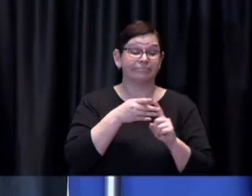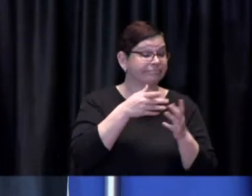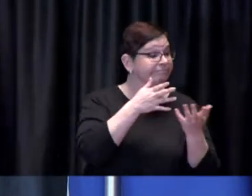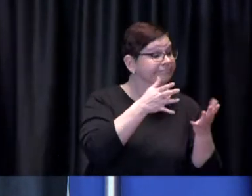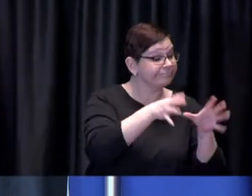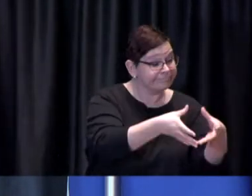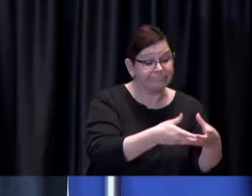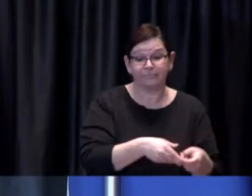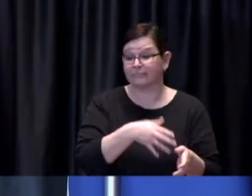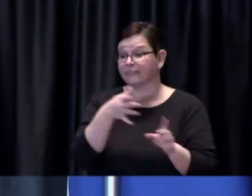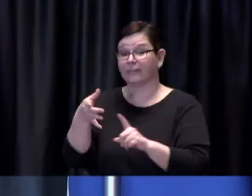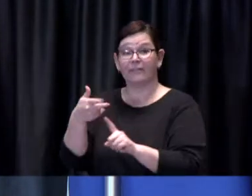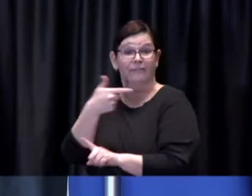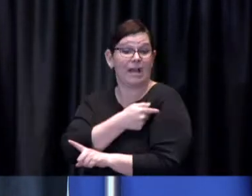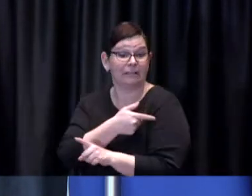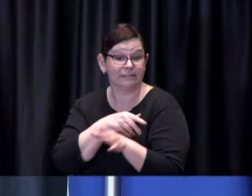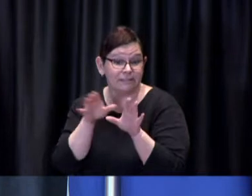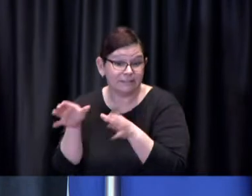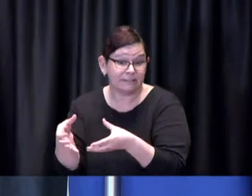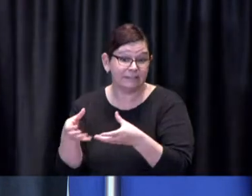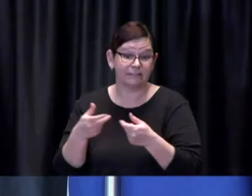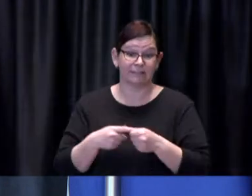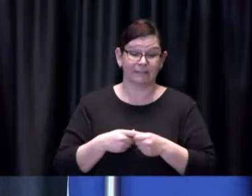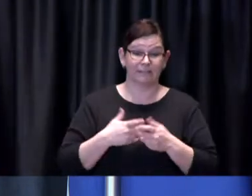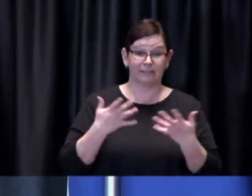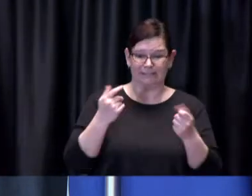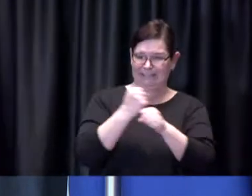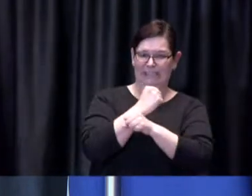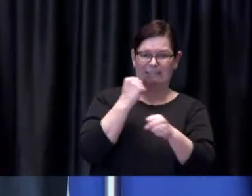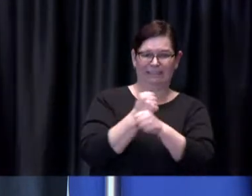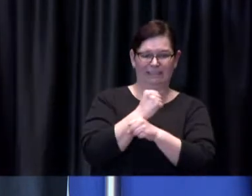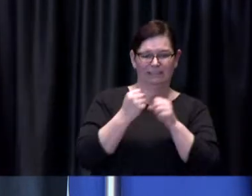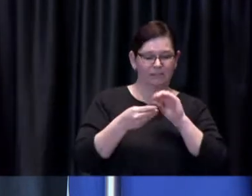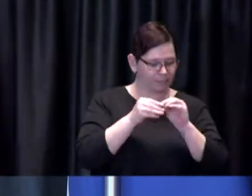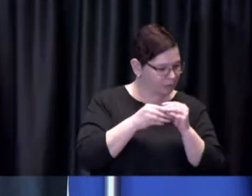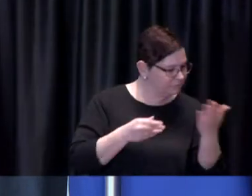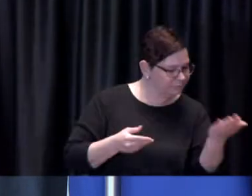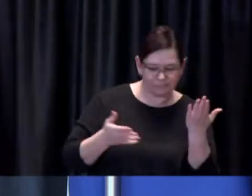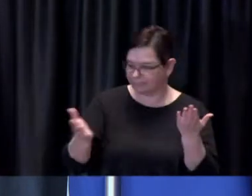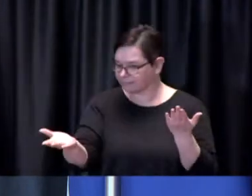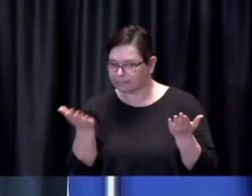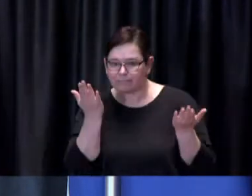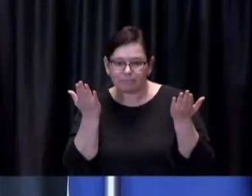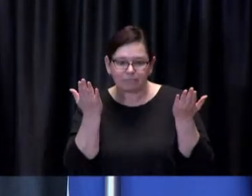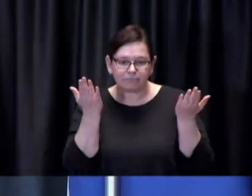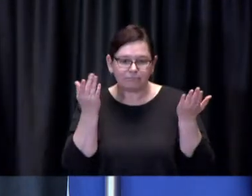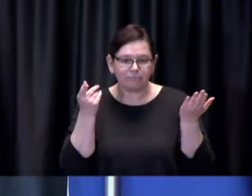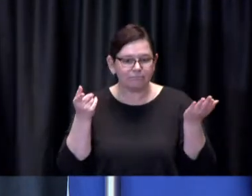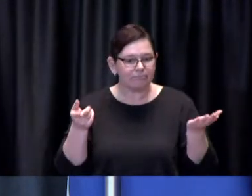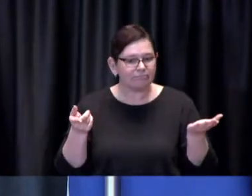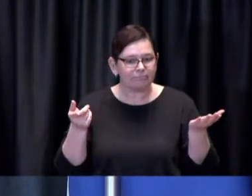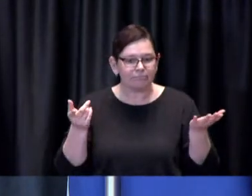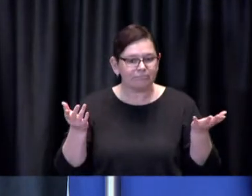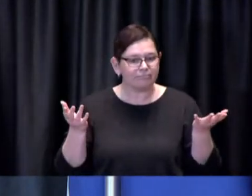obviously our goal is to you know in accordance with the provincial prioritization framework